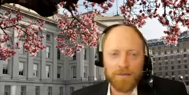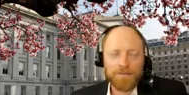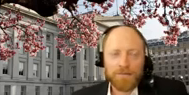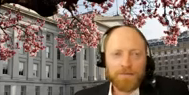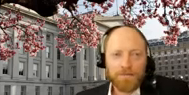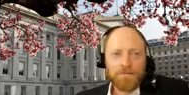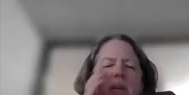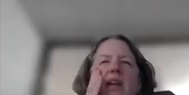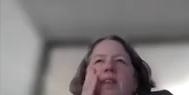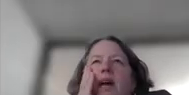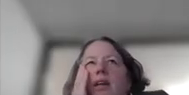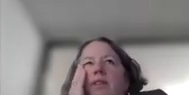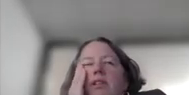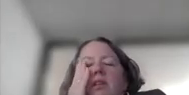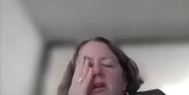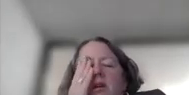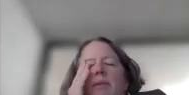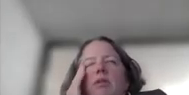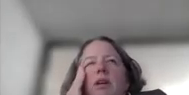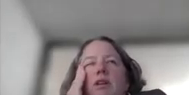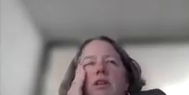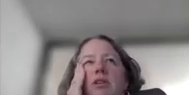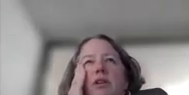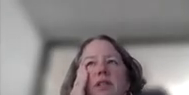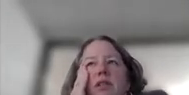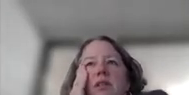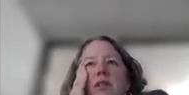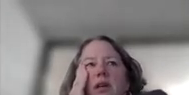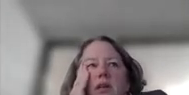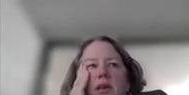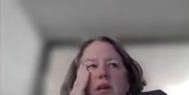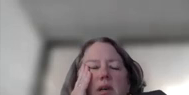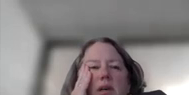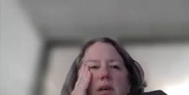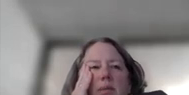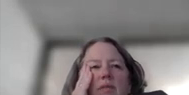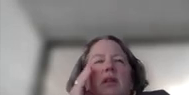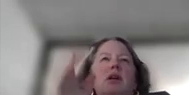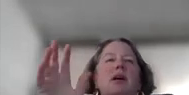But I love that. Out of the comment you made on the Shared Services and really